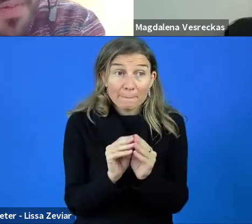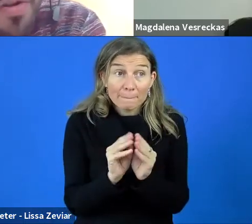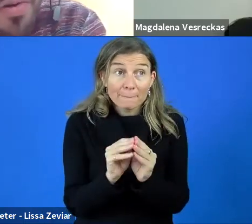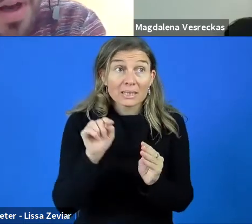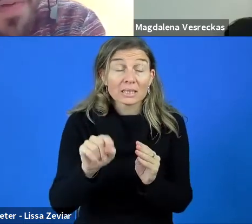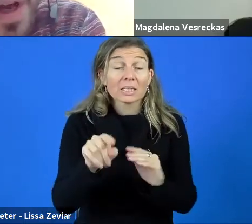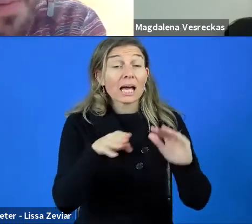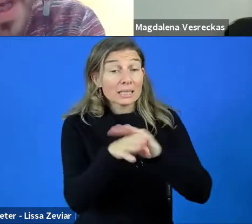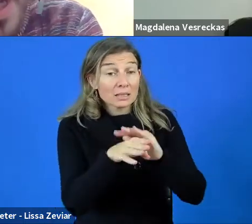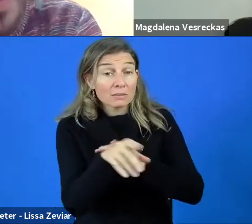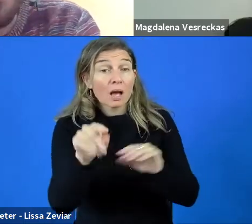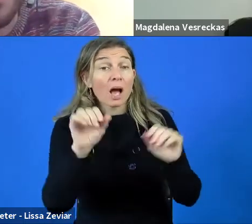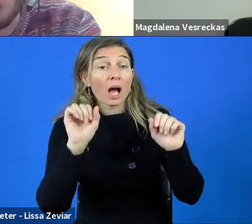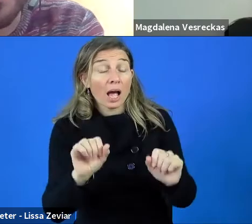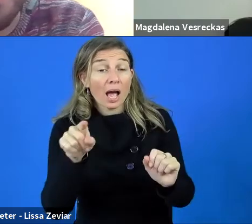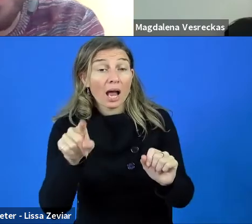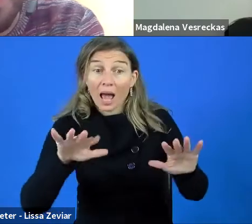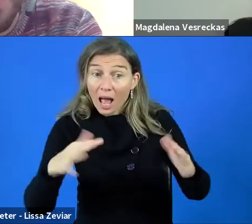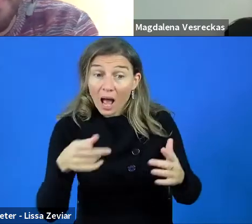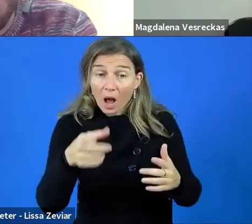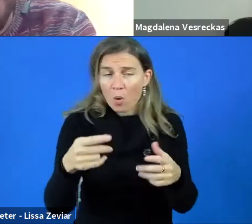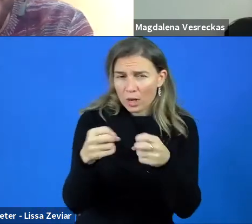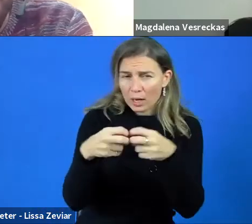You can find this by activating the Zoom function